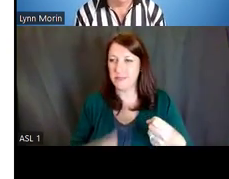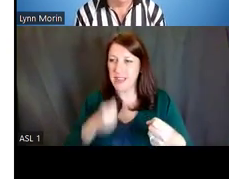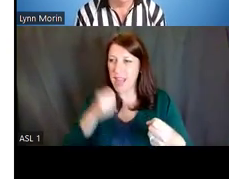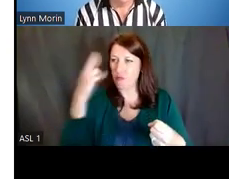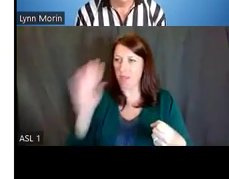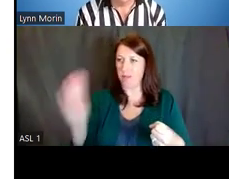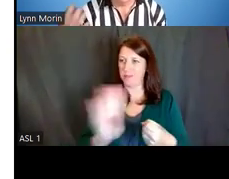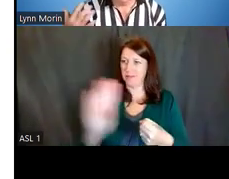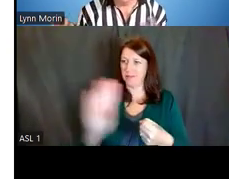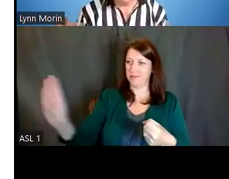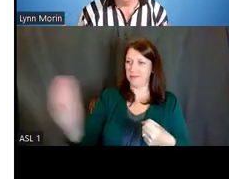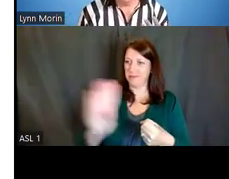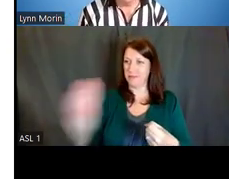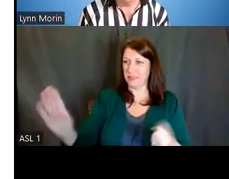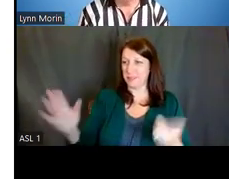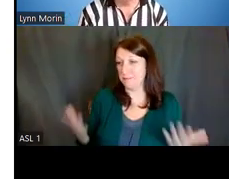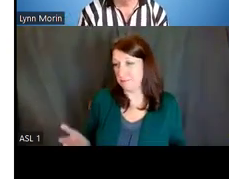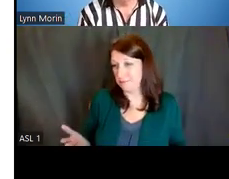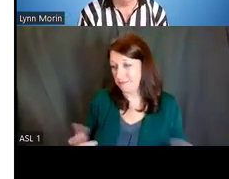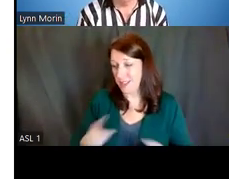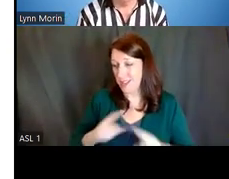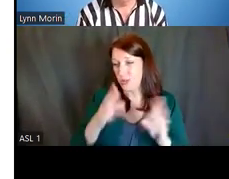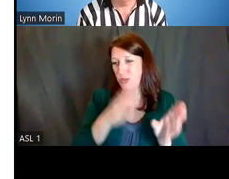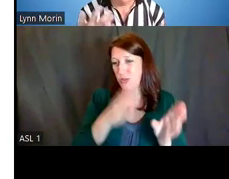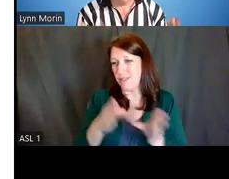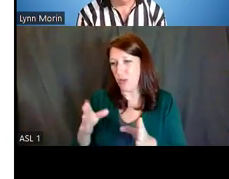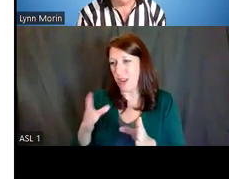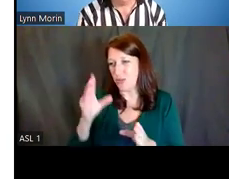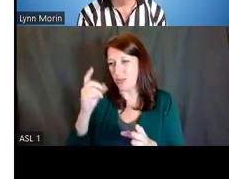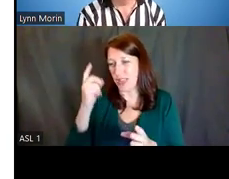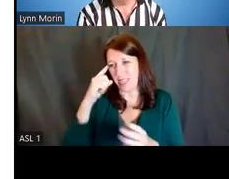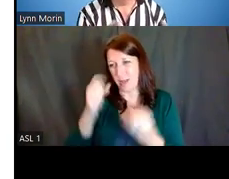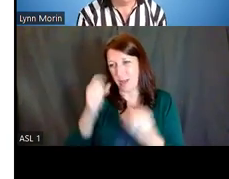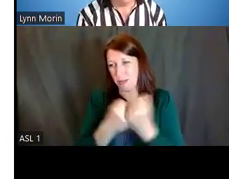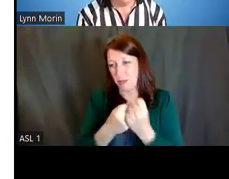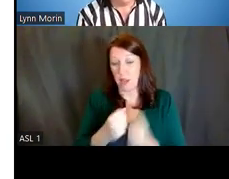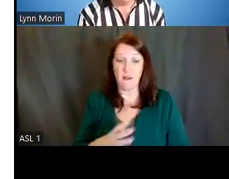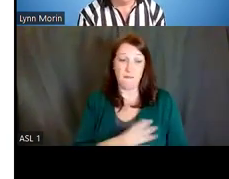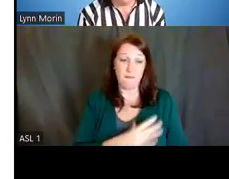So there's two different ways you can look at sponsors, the more formal supported in your lab,